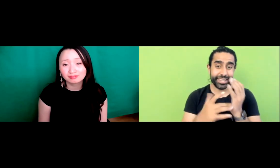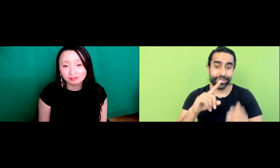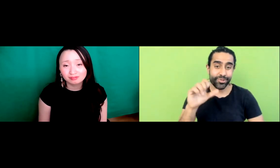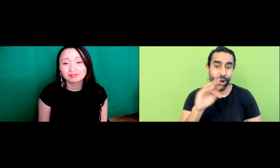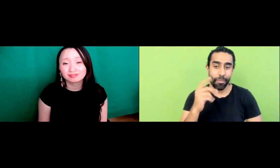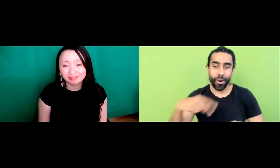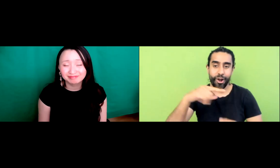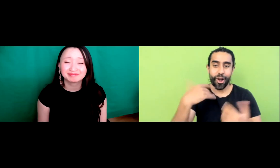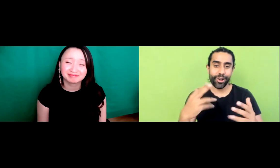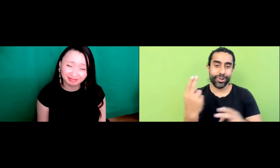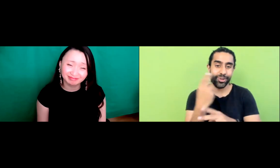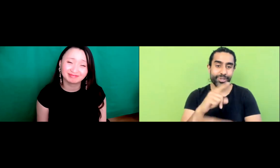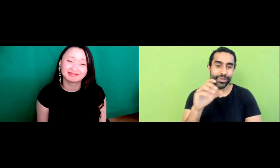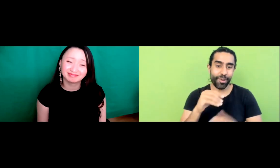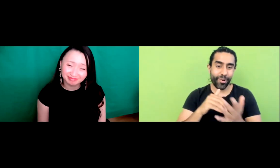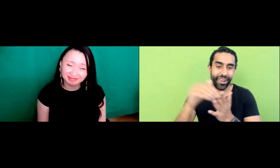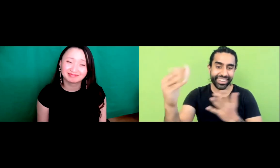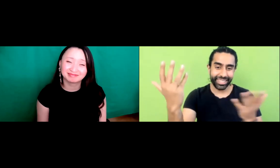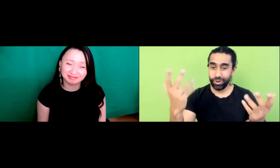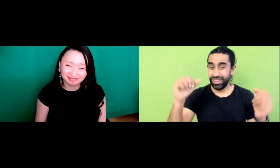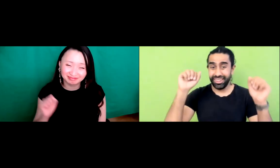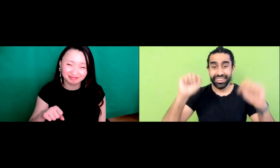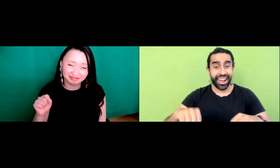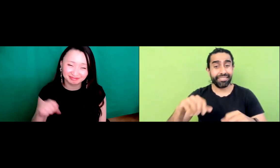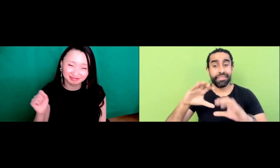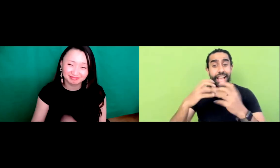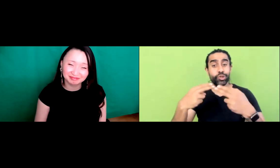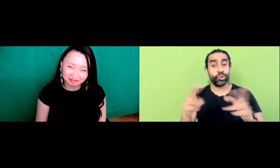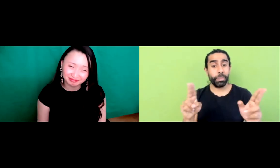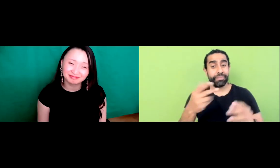we have right now with all of our new technology you know you guys are using that, you know,